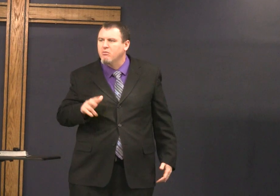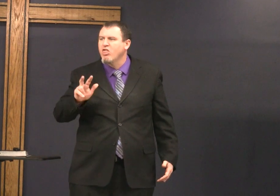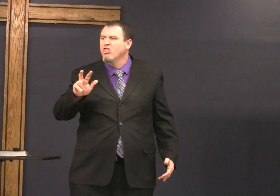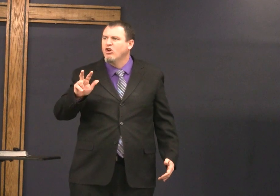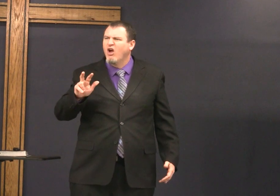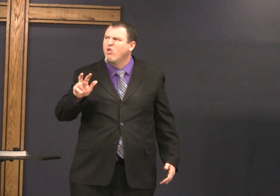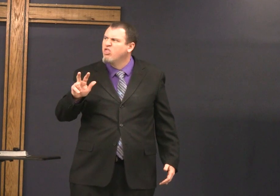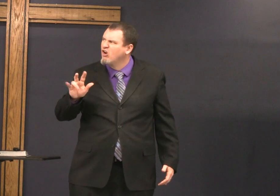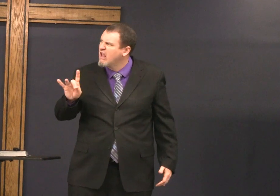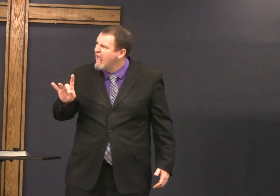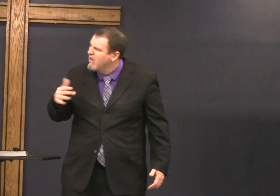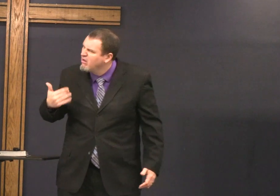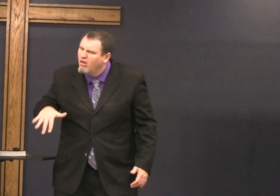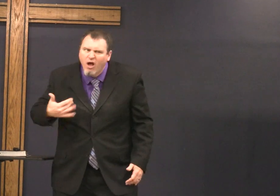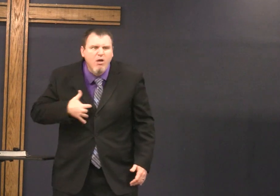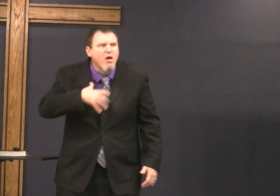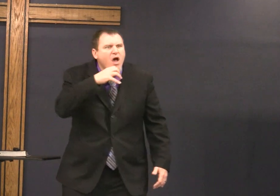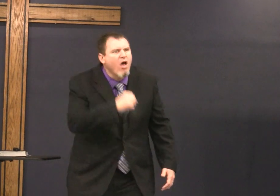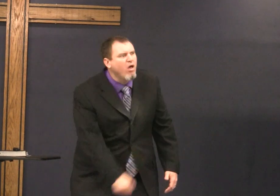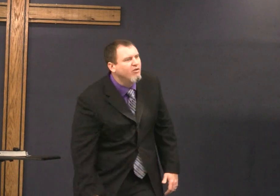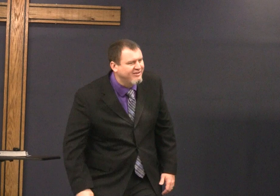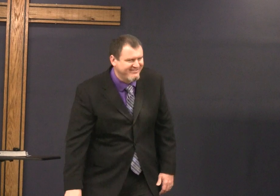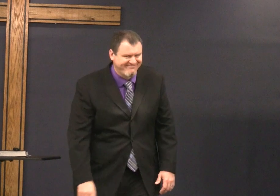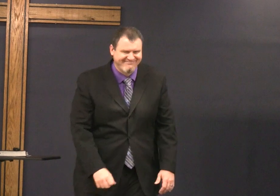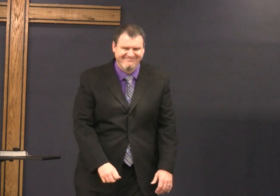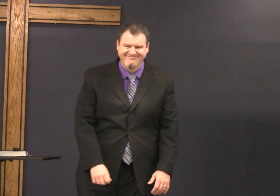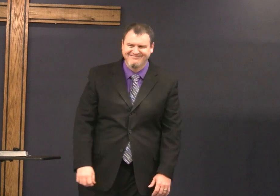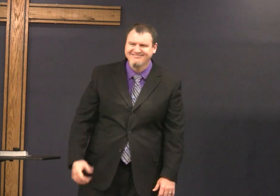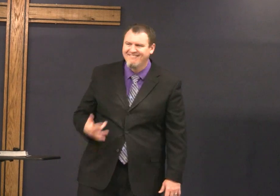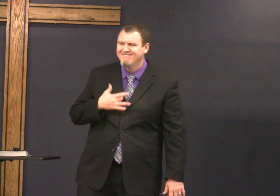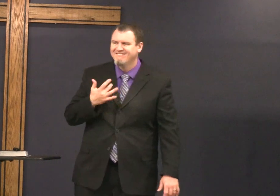ourselves I'm young you know I'm 30 something years old and